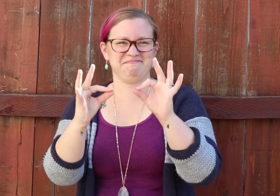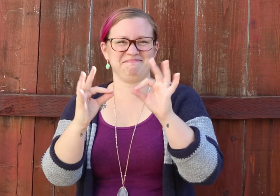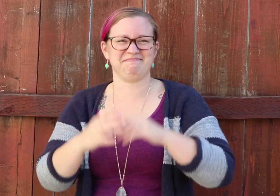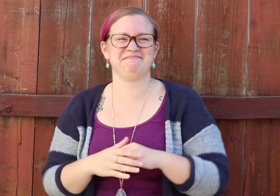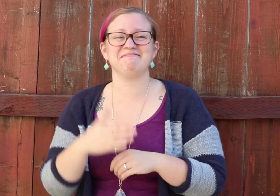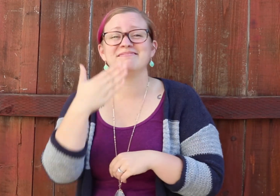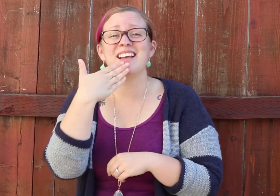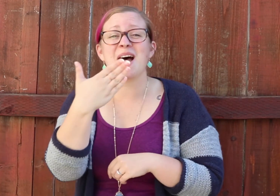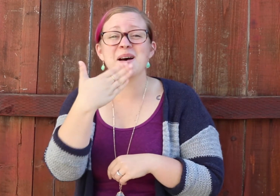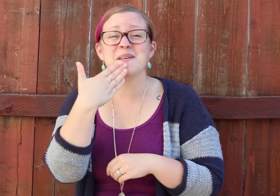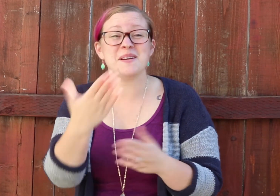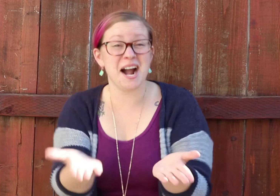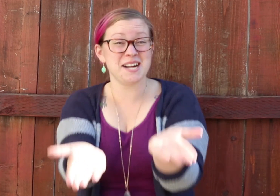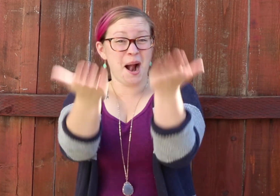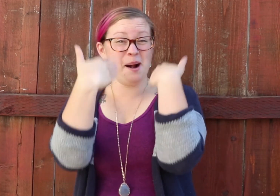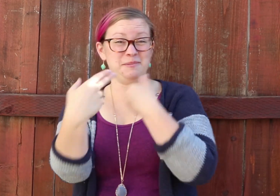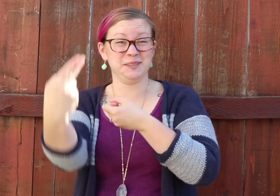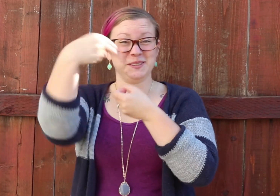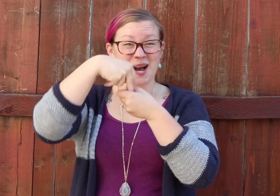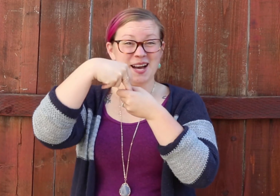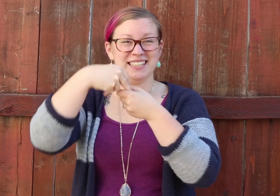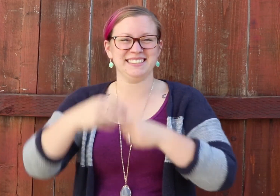Great! Thanks for watching! And come join us!